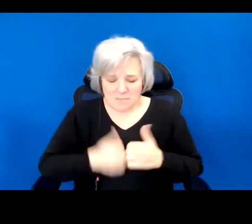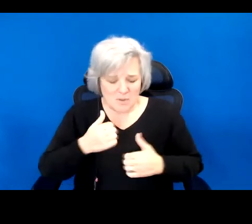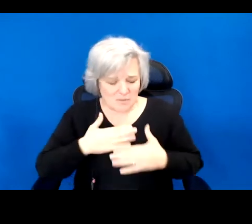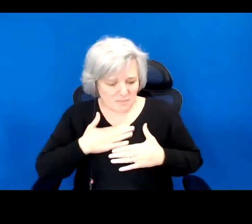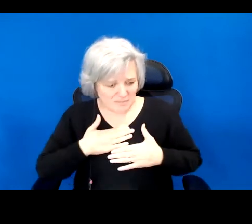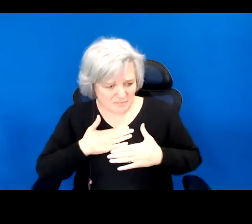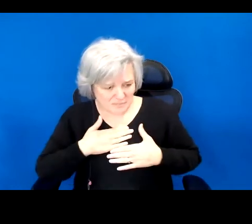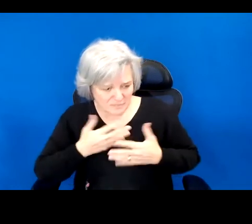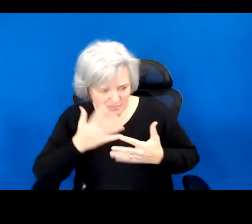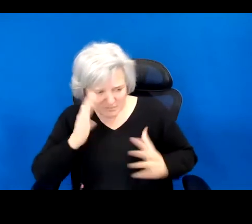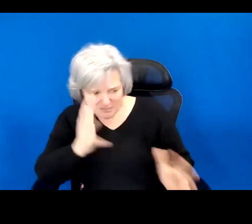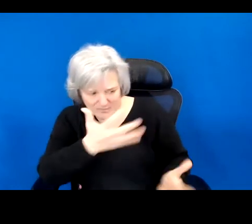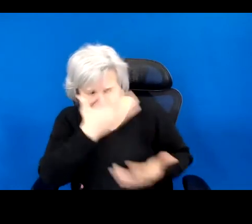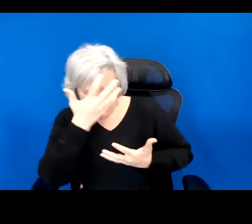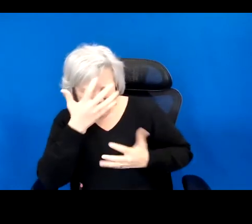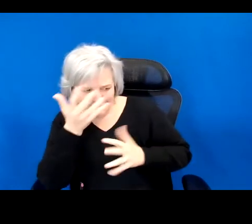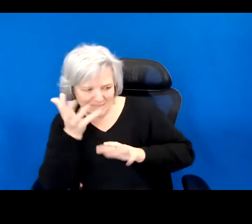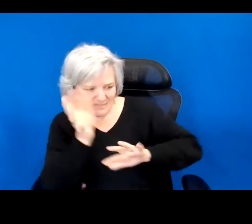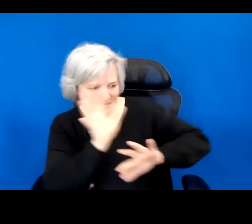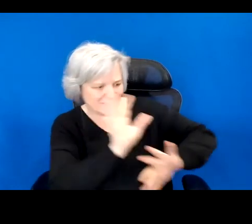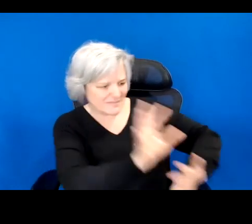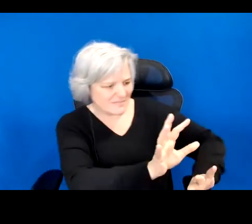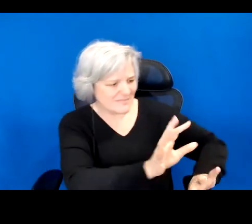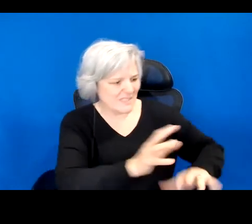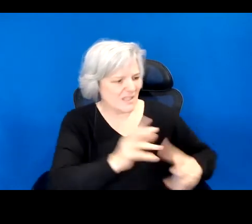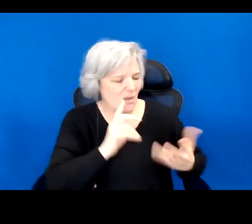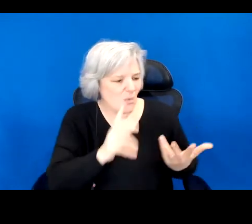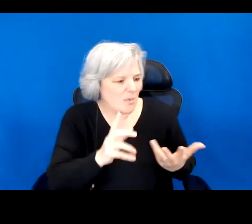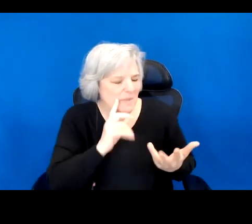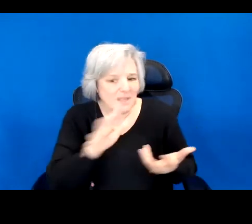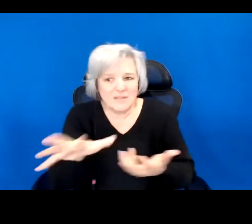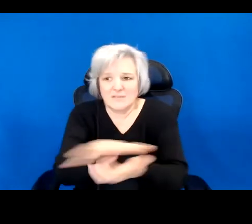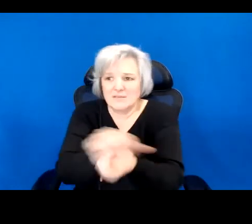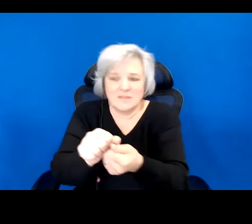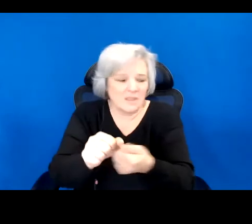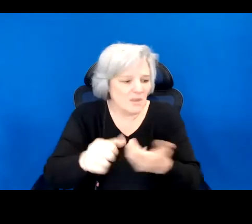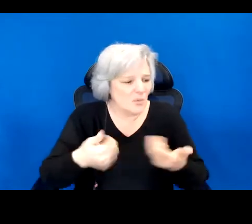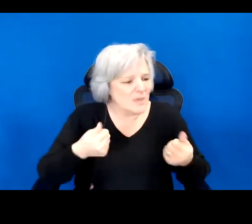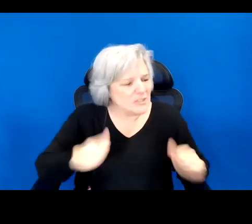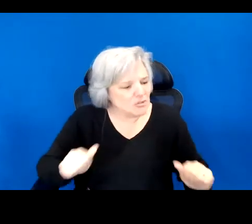entwinement will need to be radically reformed as we fight global patriarchy, extractive